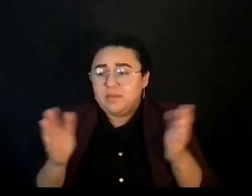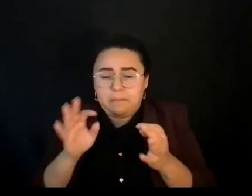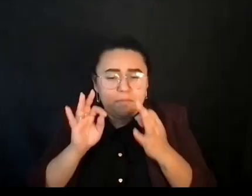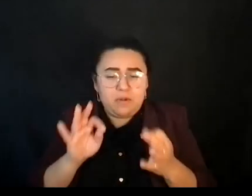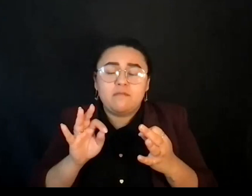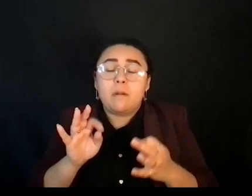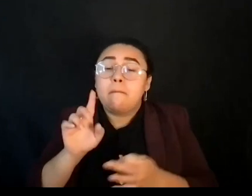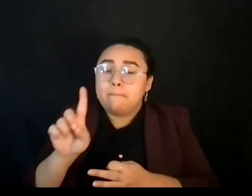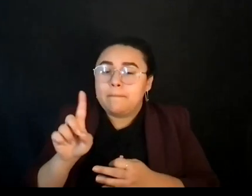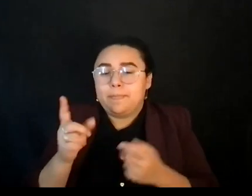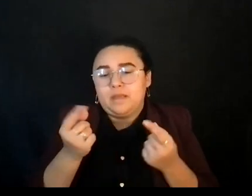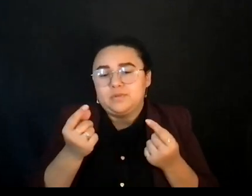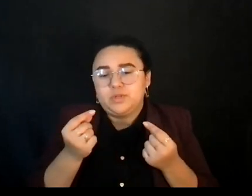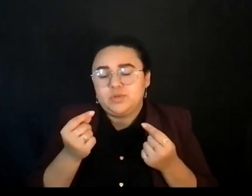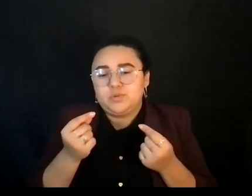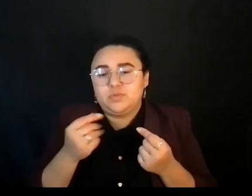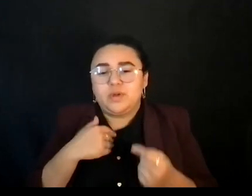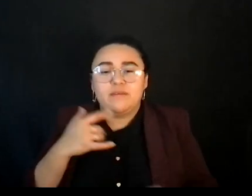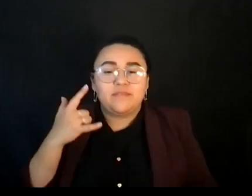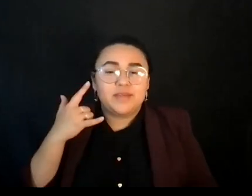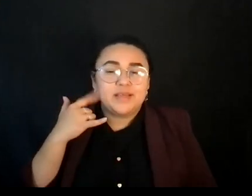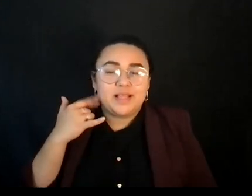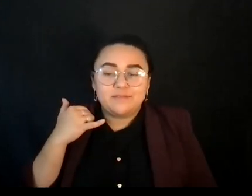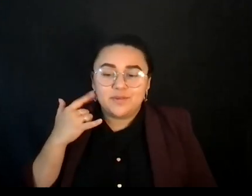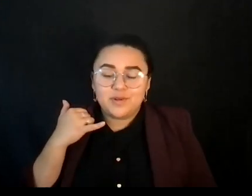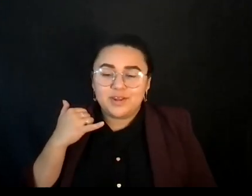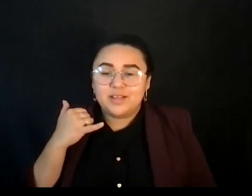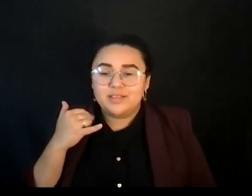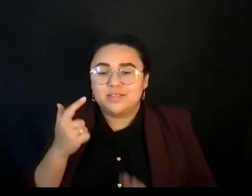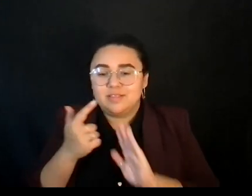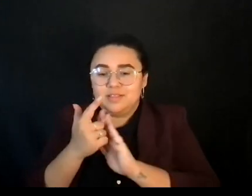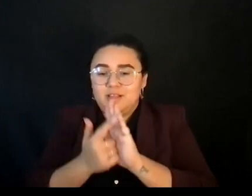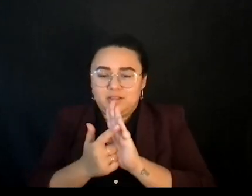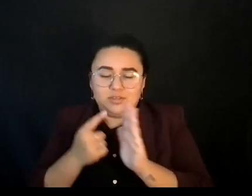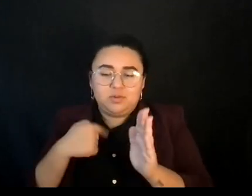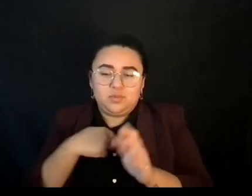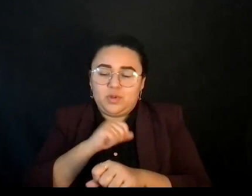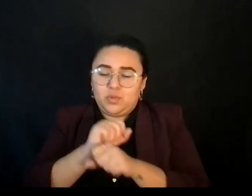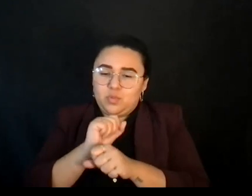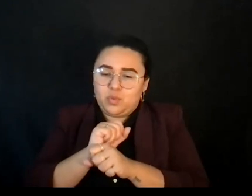So we work with California, cause I know, you know, we talked about that, and maybe I'll talk about that more.